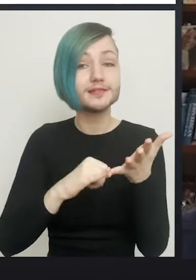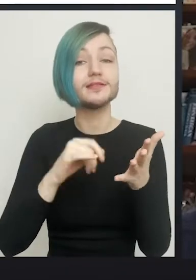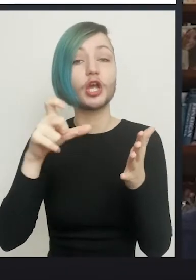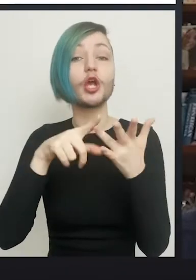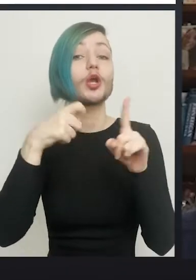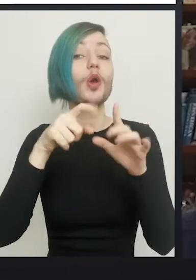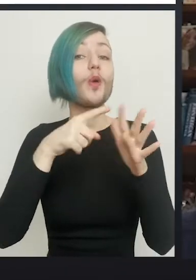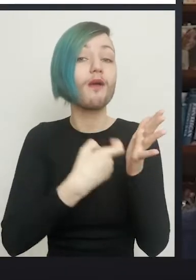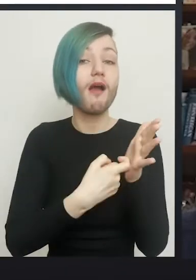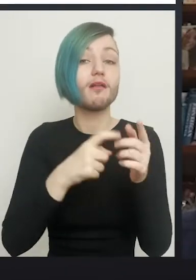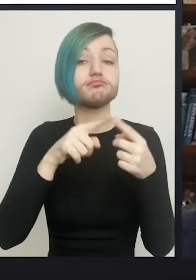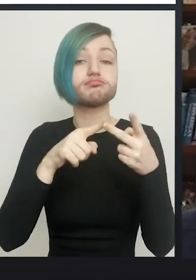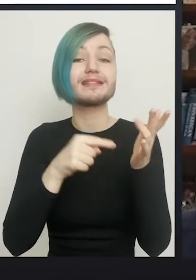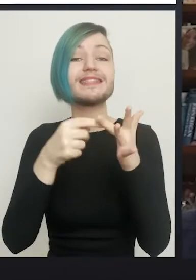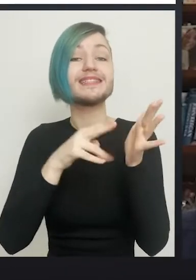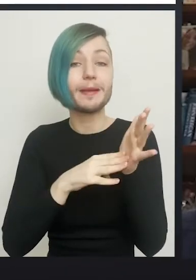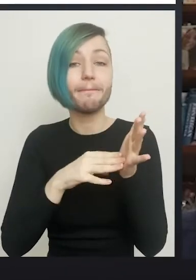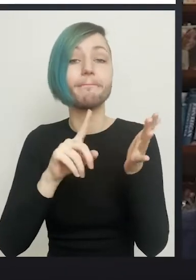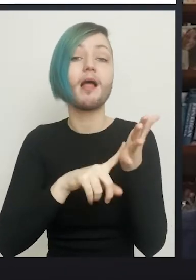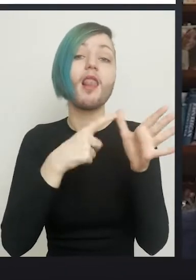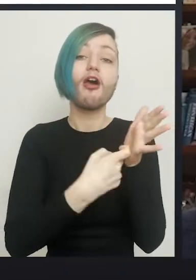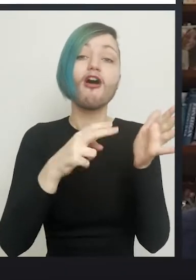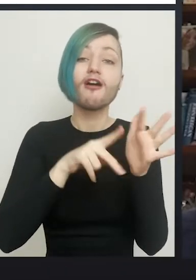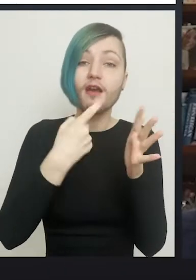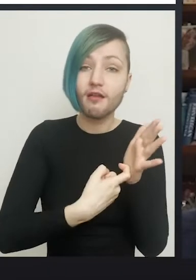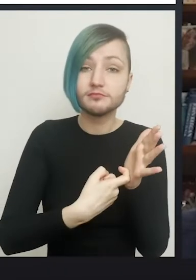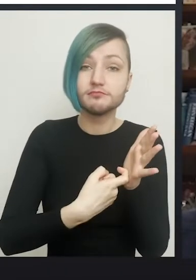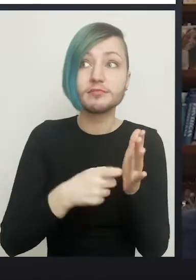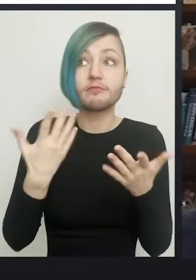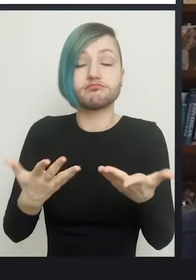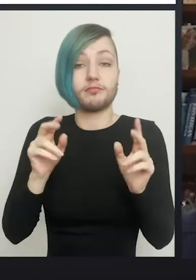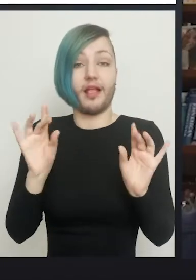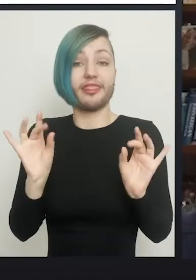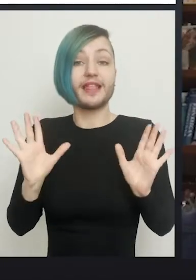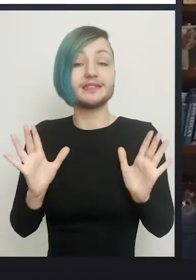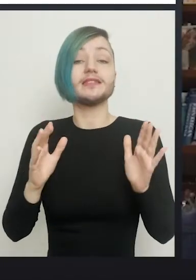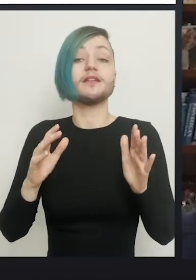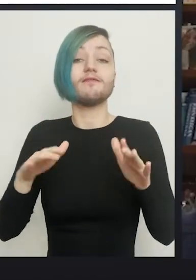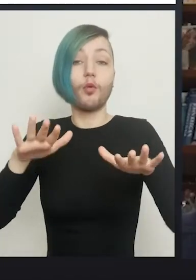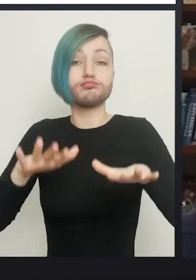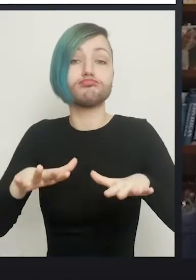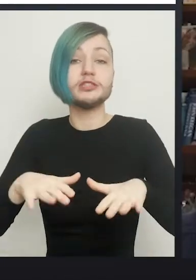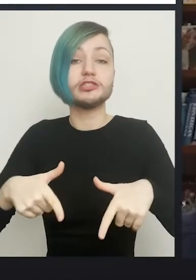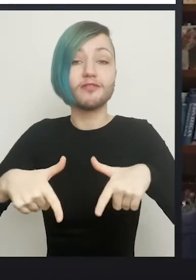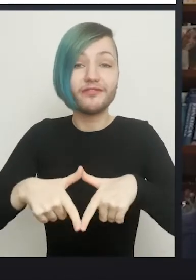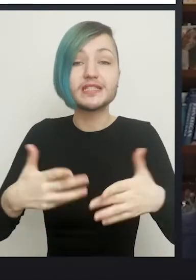And that at the moment is it for British based vaginoplasty and feminizing genitoplasty surgeons